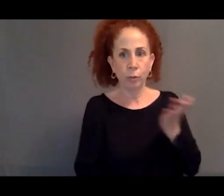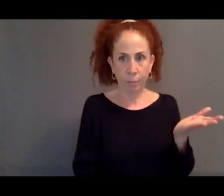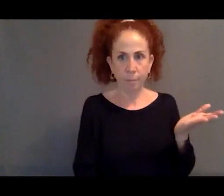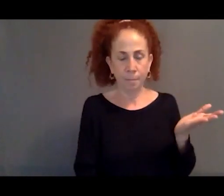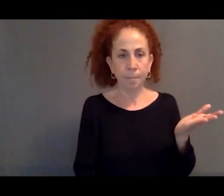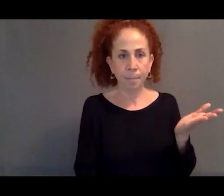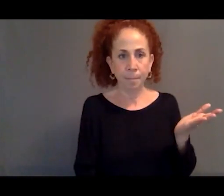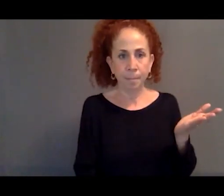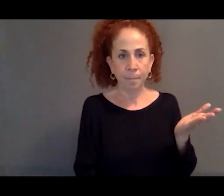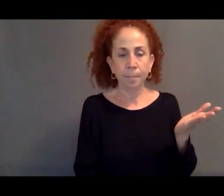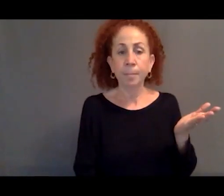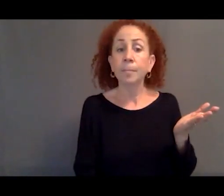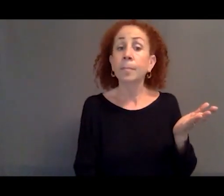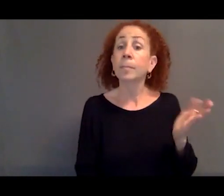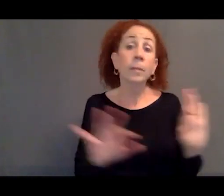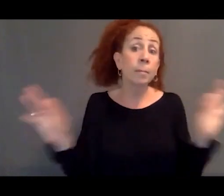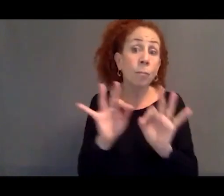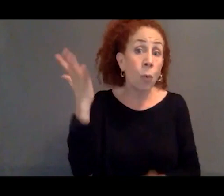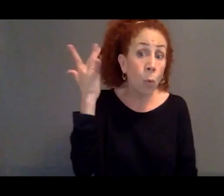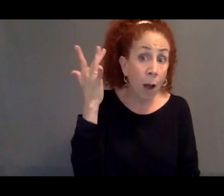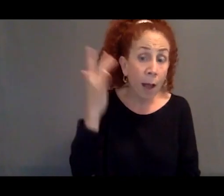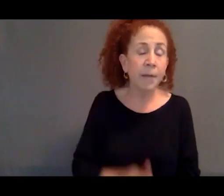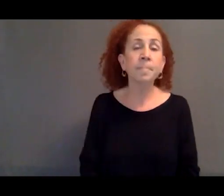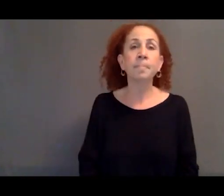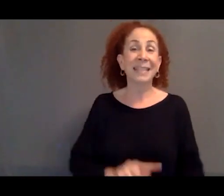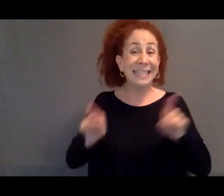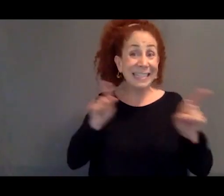And the reason why this matters and the reason why we're now